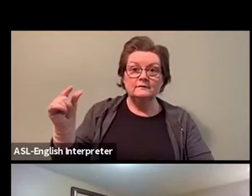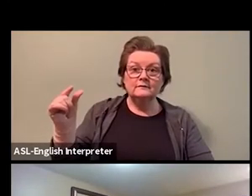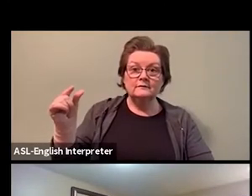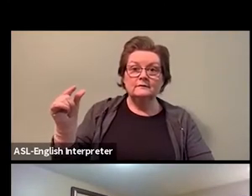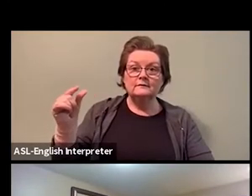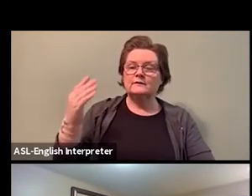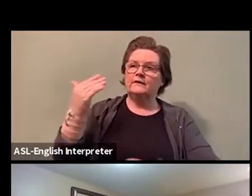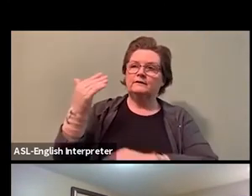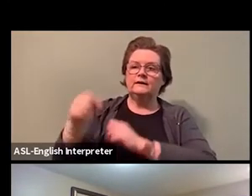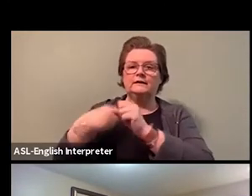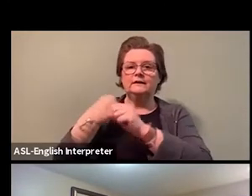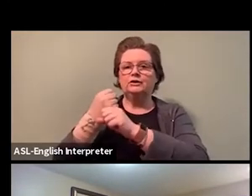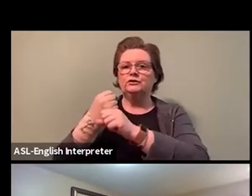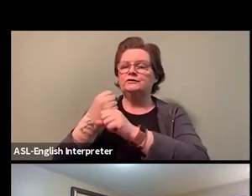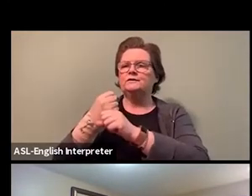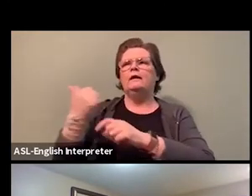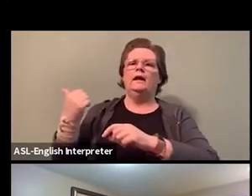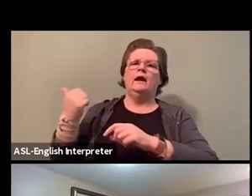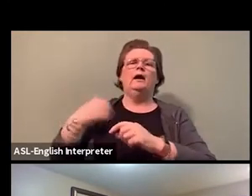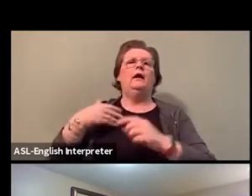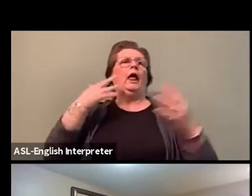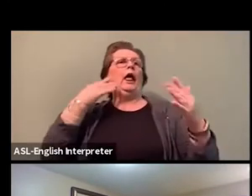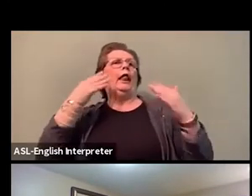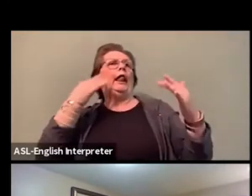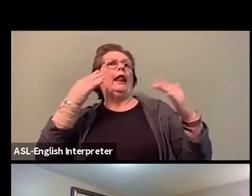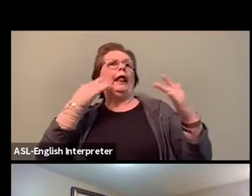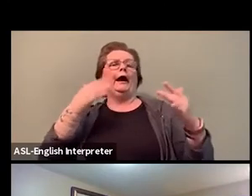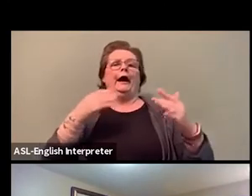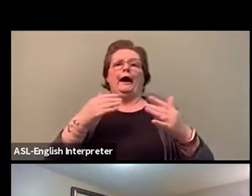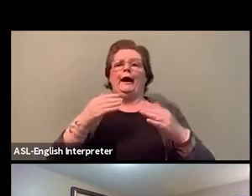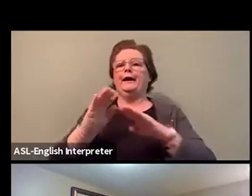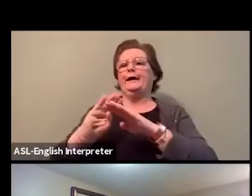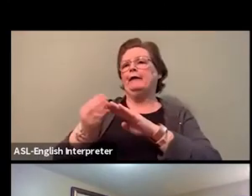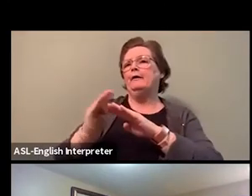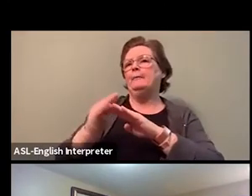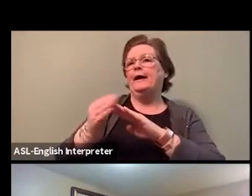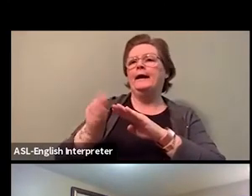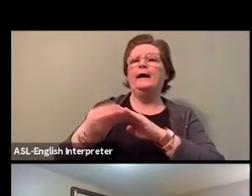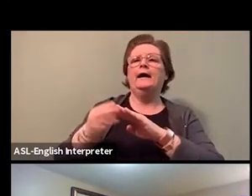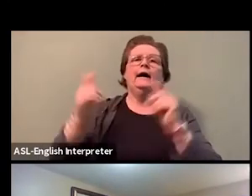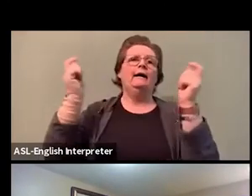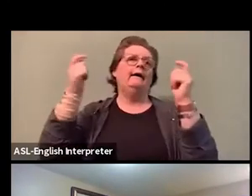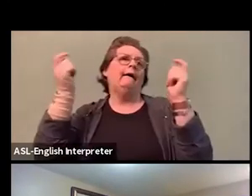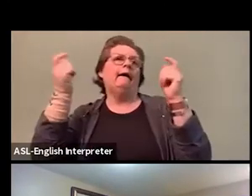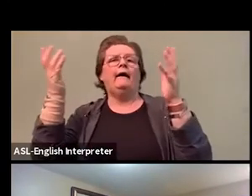at Caribana and various other tokenistic multiculturalism events didn't think,